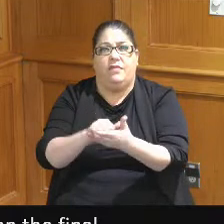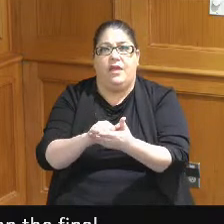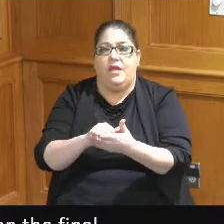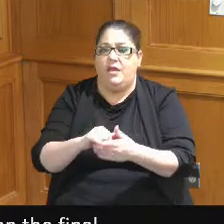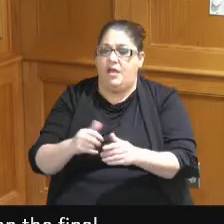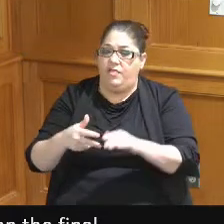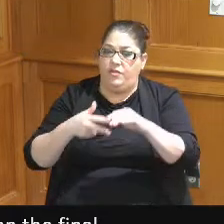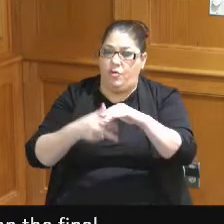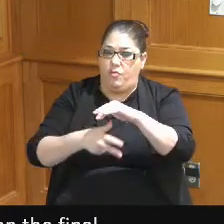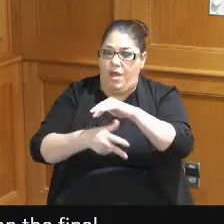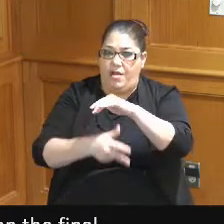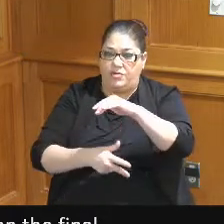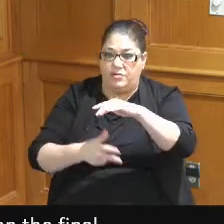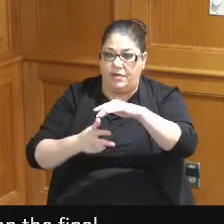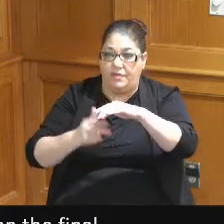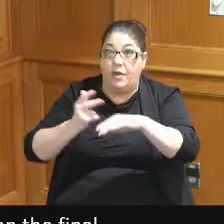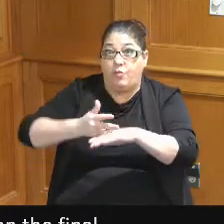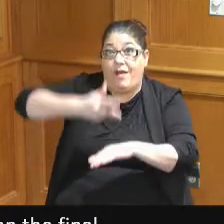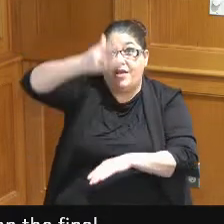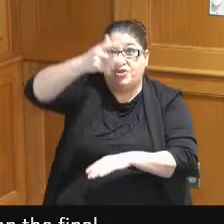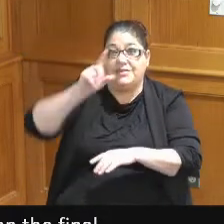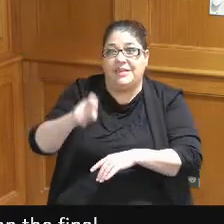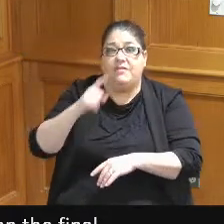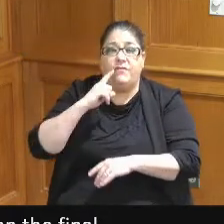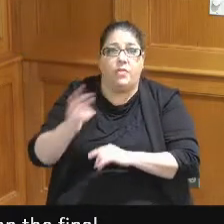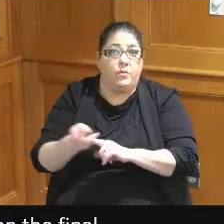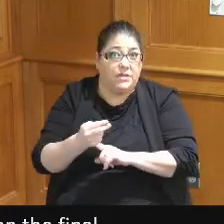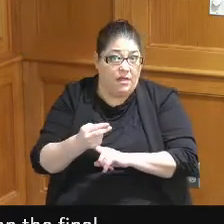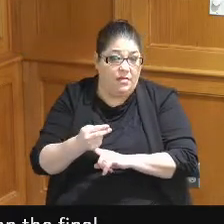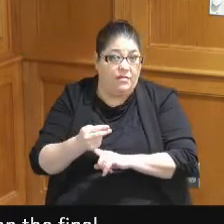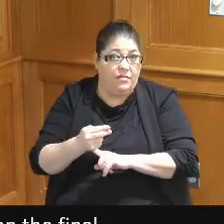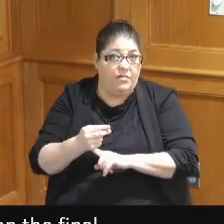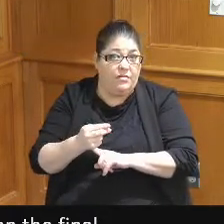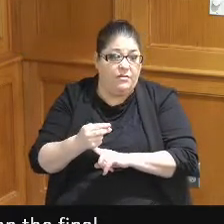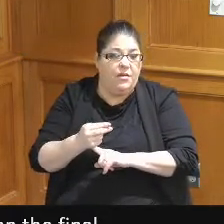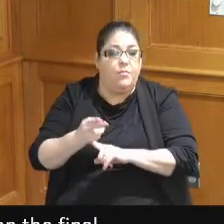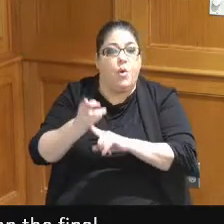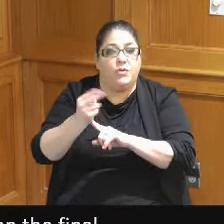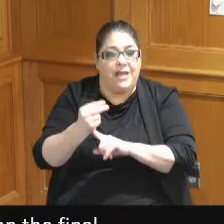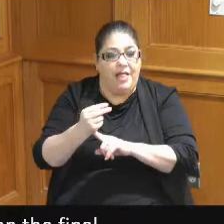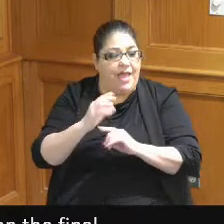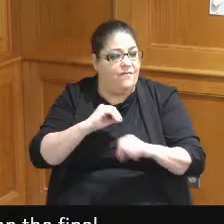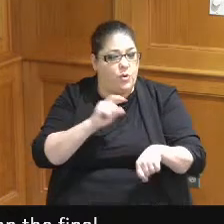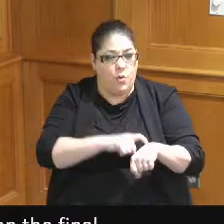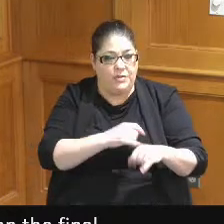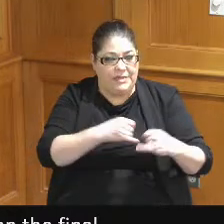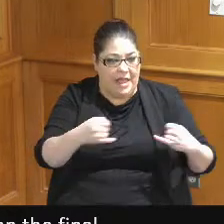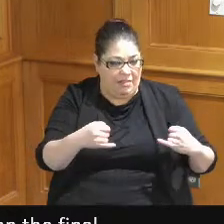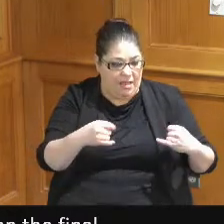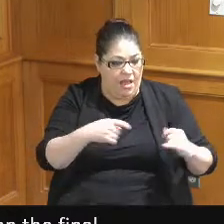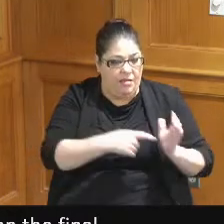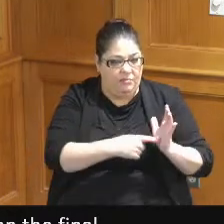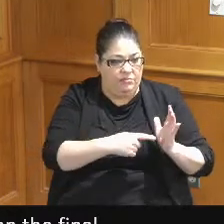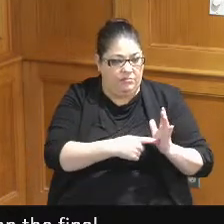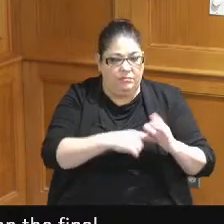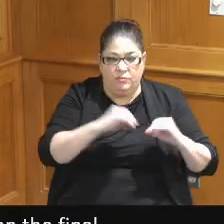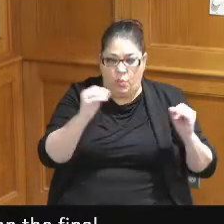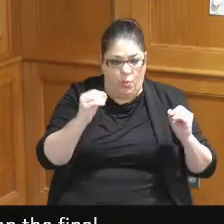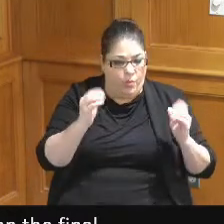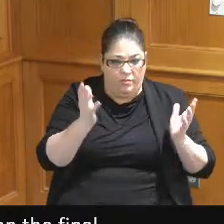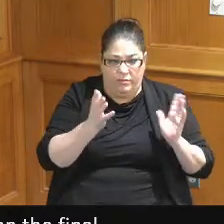is needed for the hotel that doesn't have a deadline that doesn't have a timeline and we